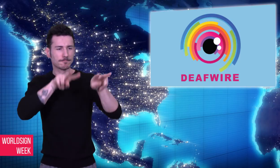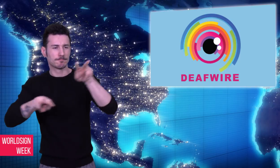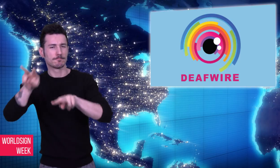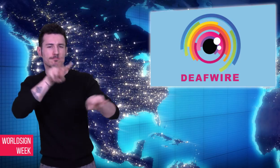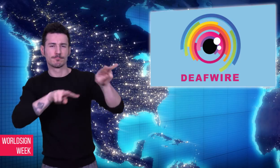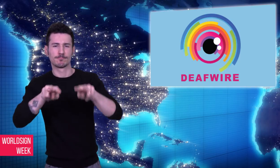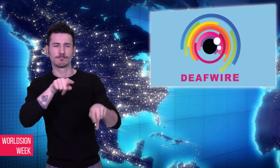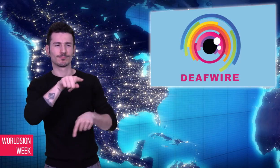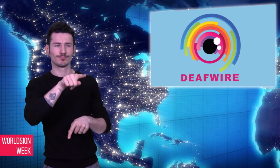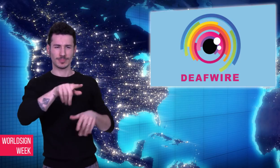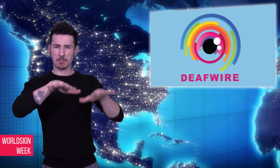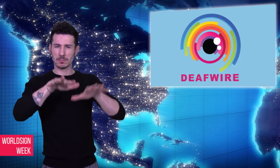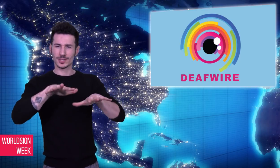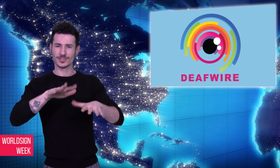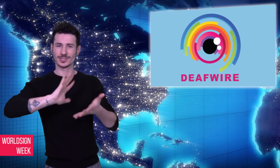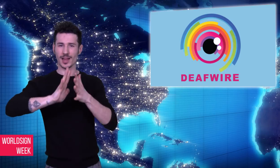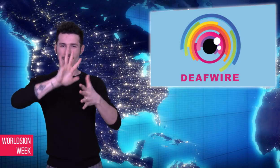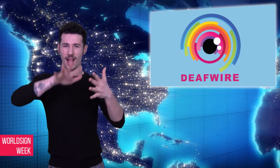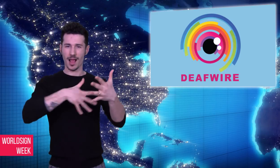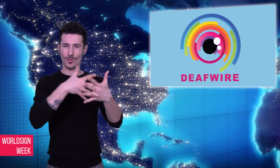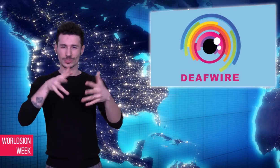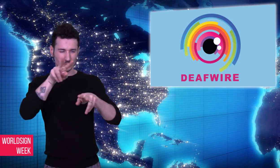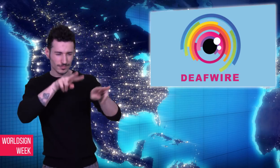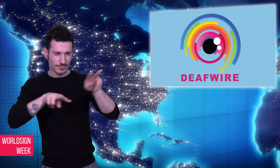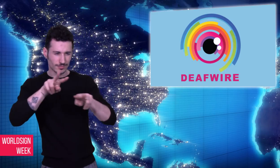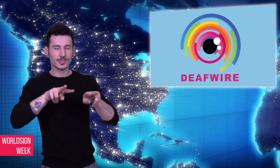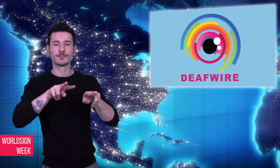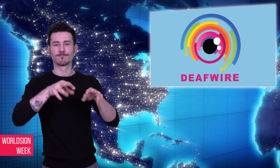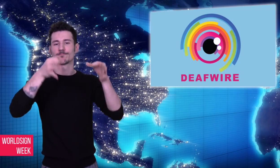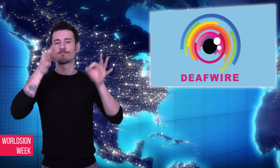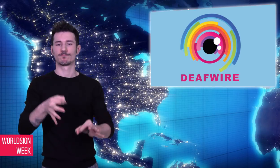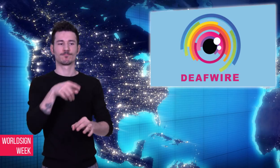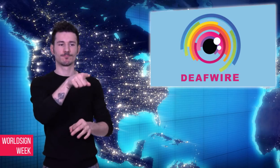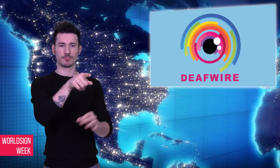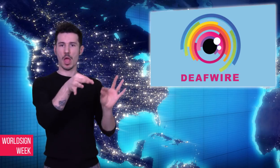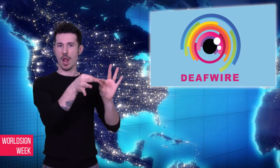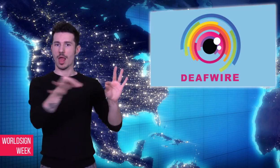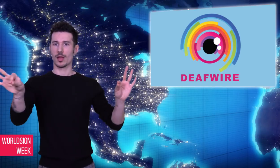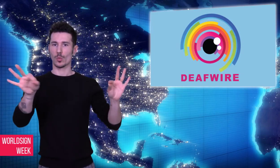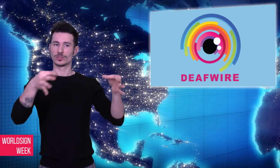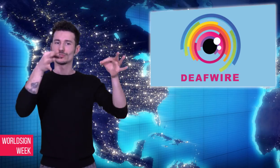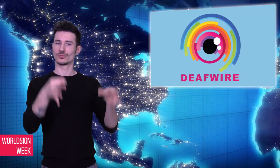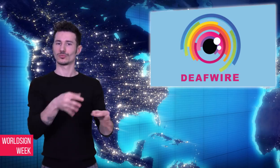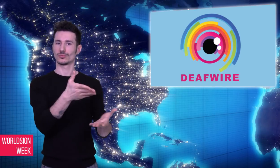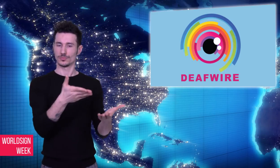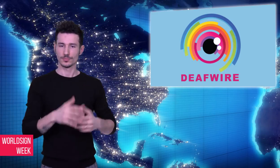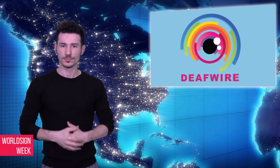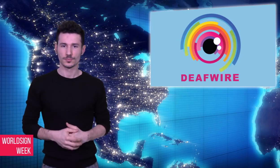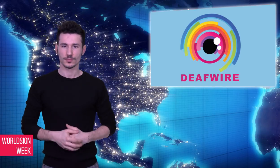legislation recognizing BSL as a language in its own right. The Labor